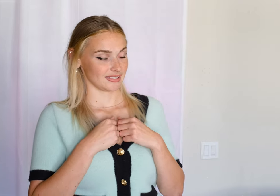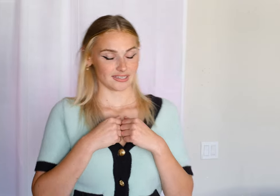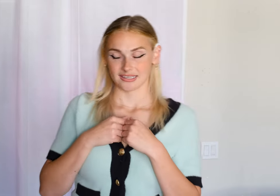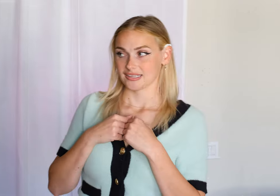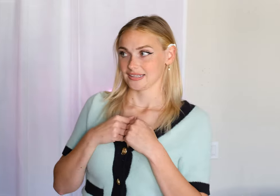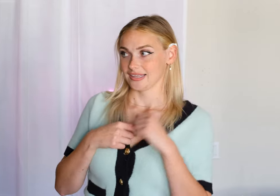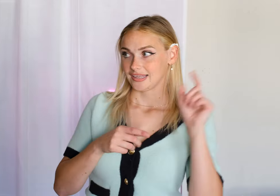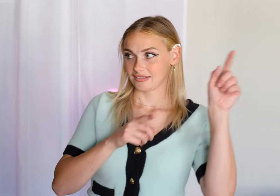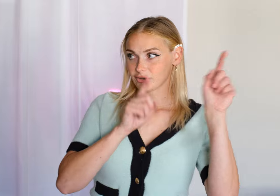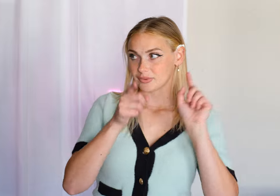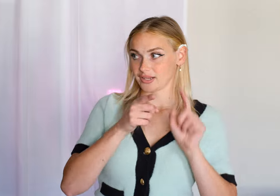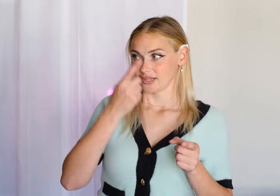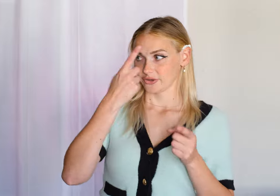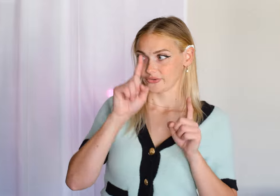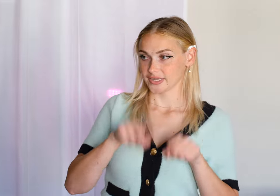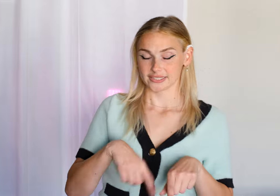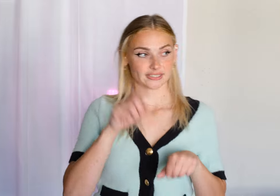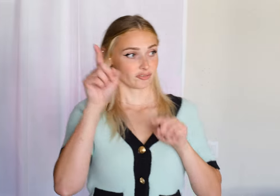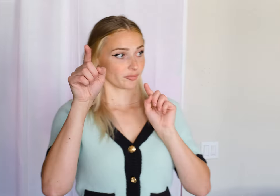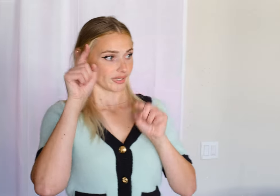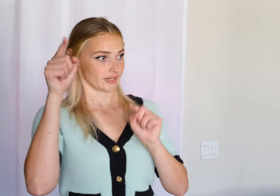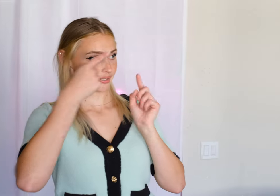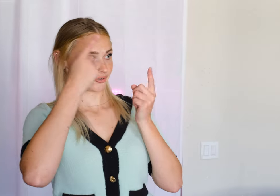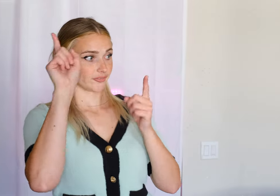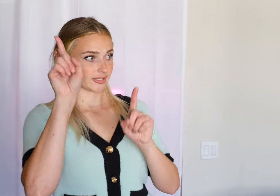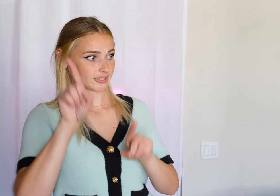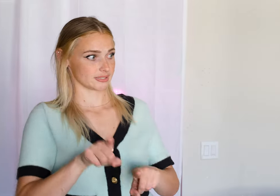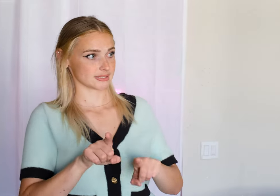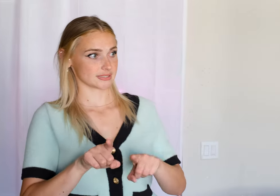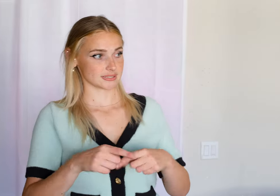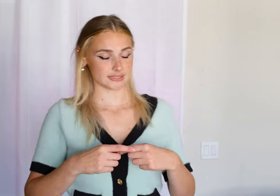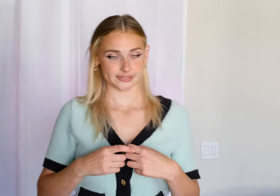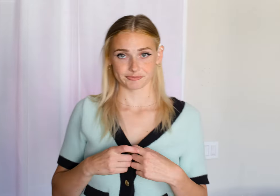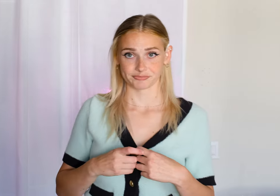🎶Everybody agrees 🎶